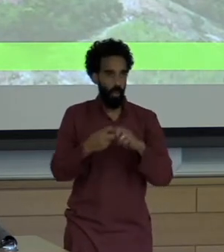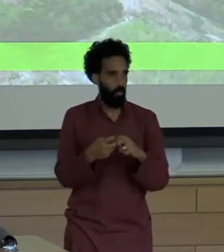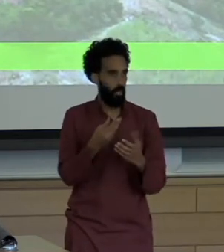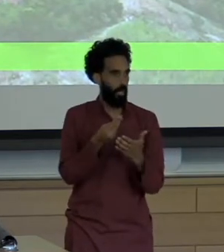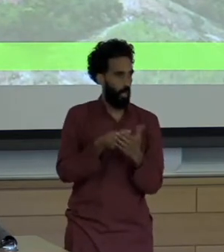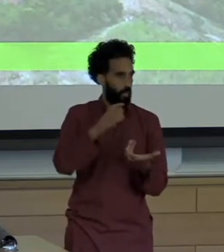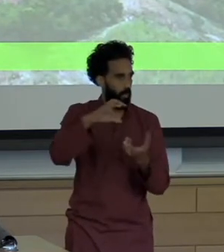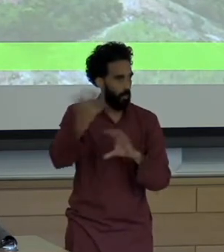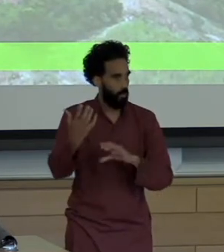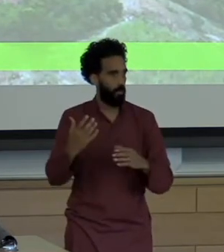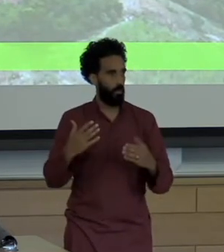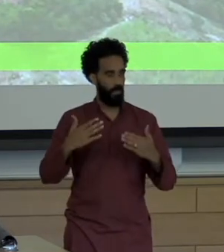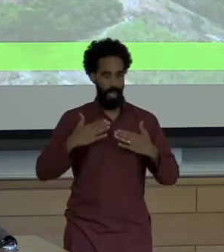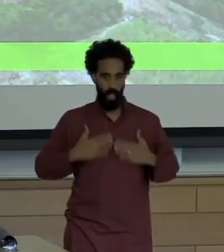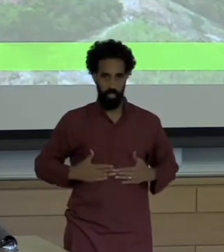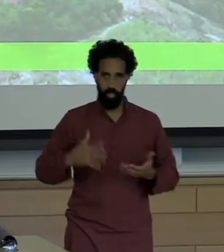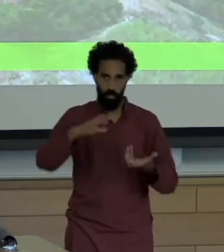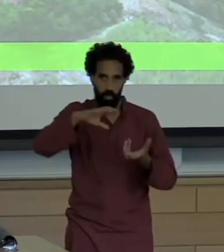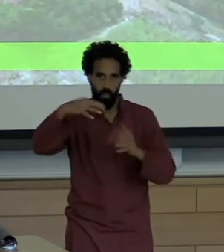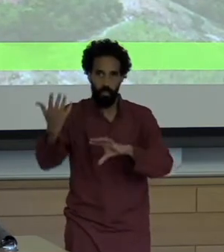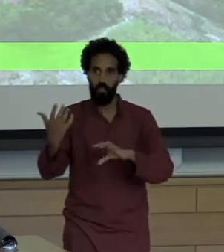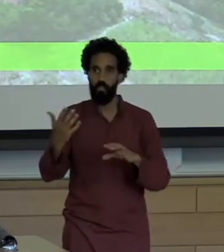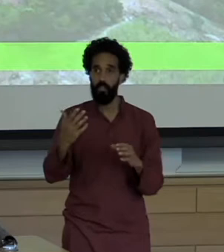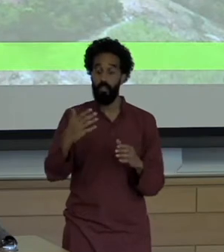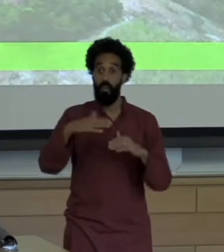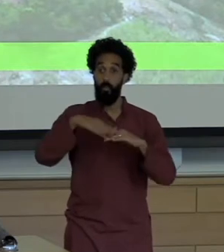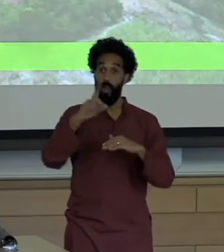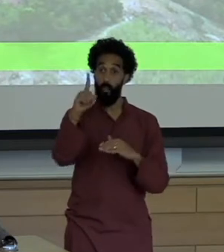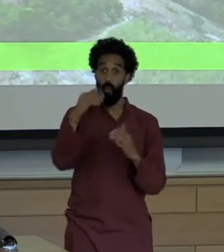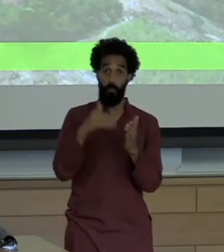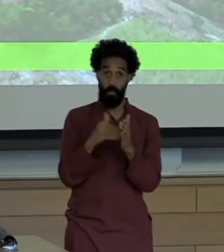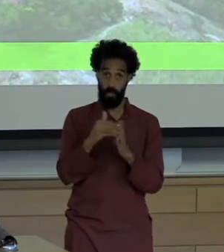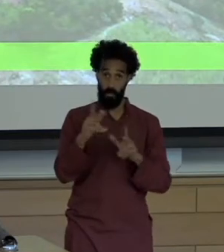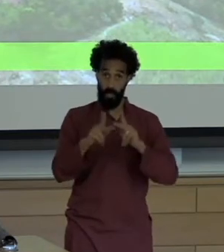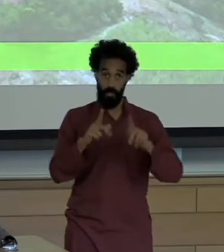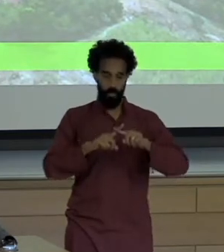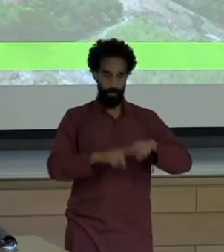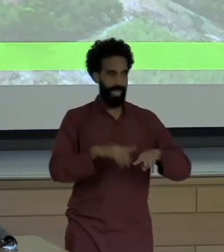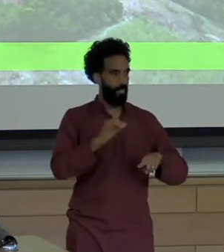More than 1 million people depend on this river valley and